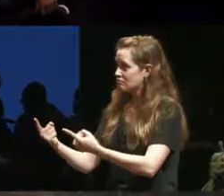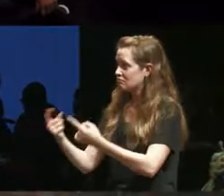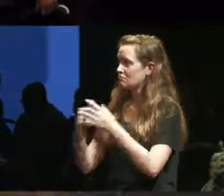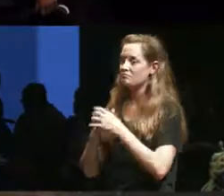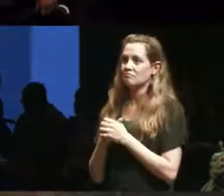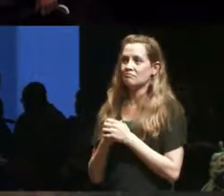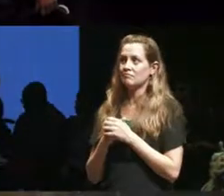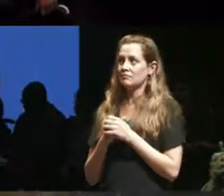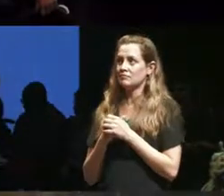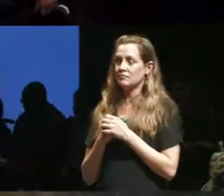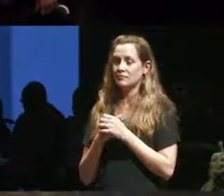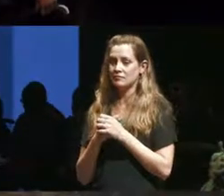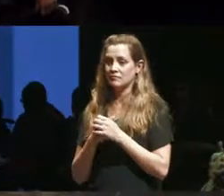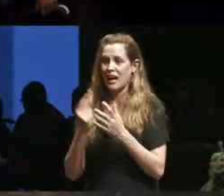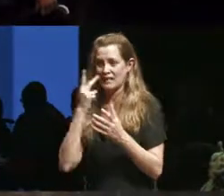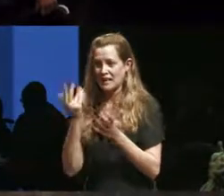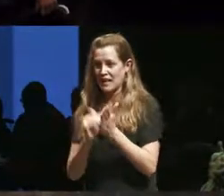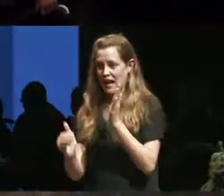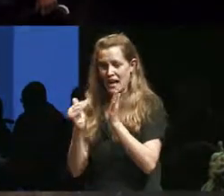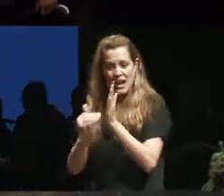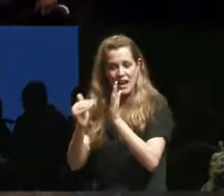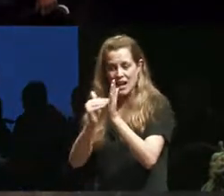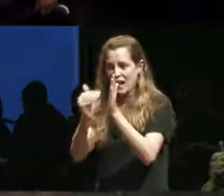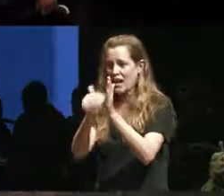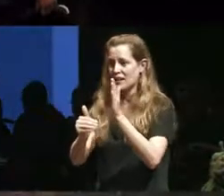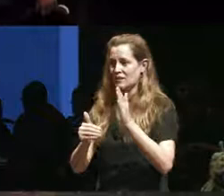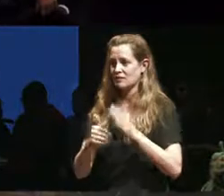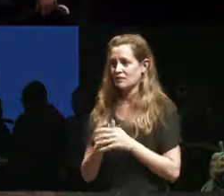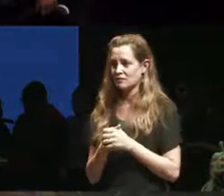that I've seen happen over and over again is that when we get we do get